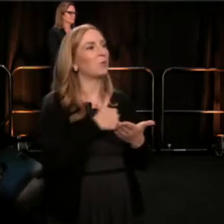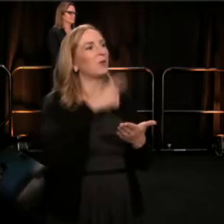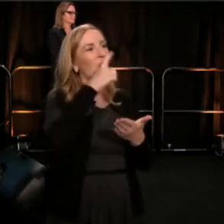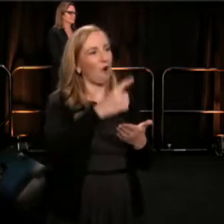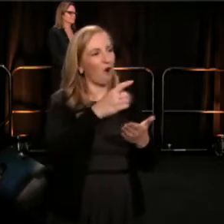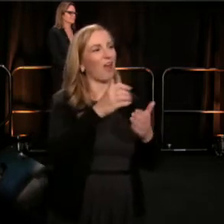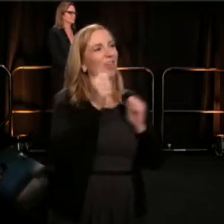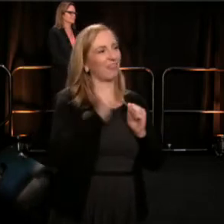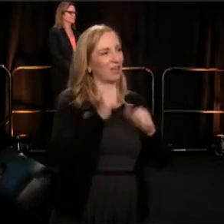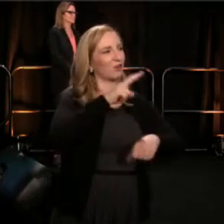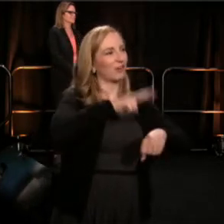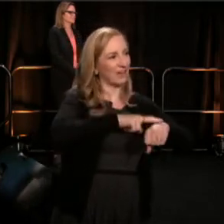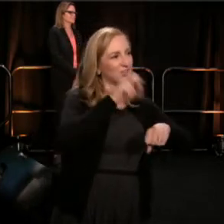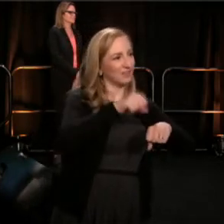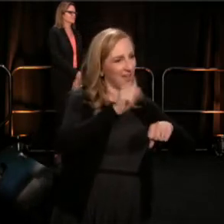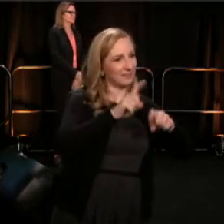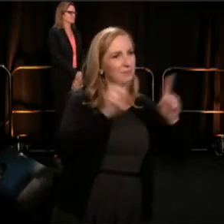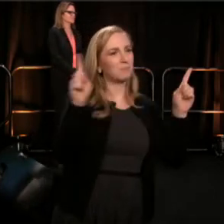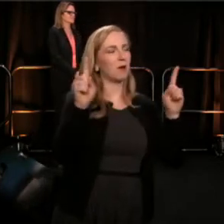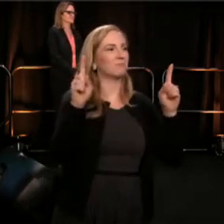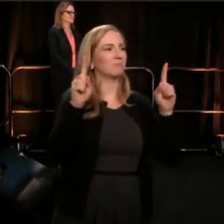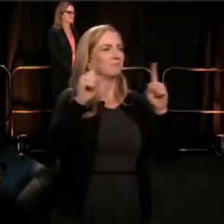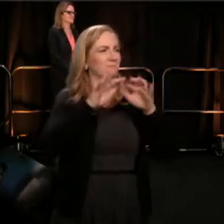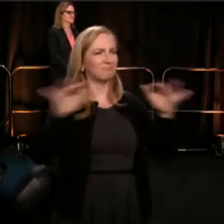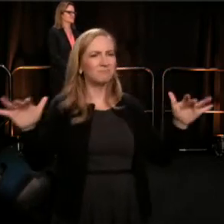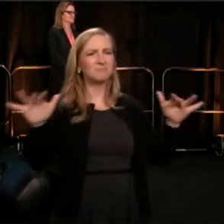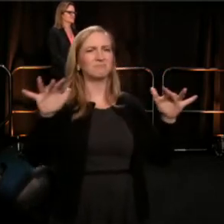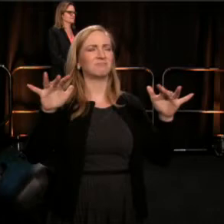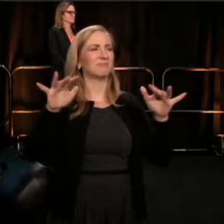A multi-generational family of various leaders.